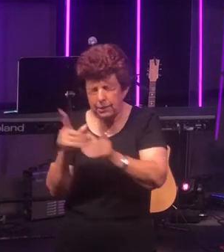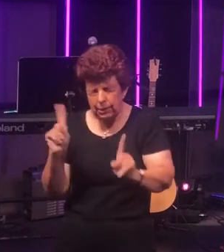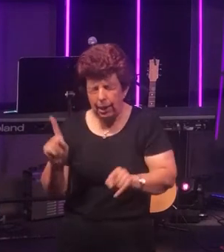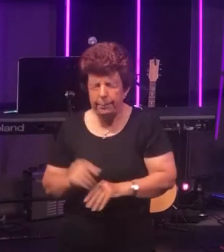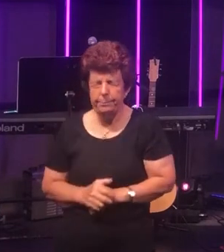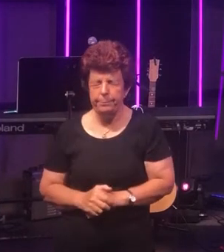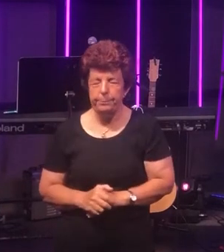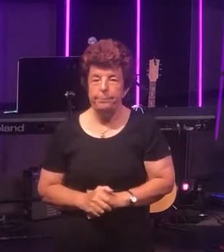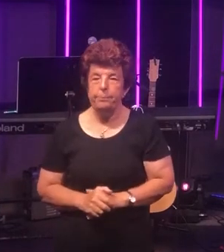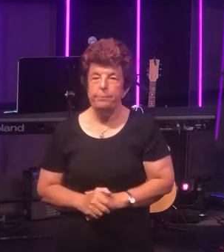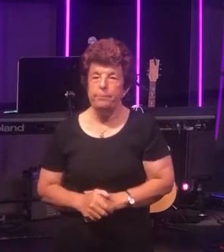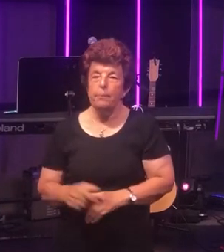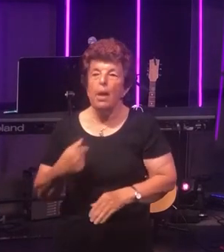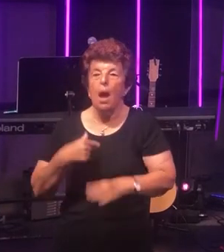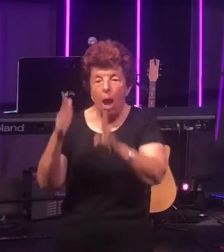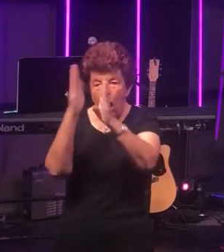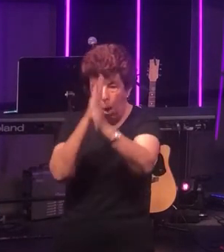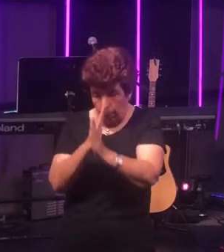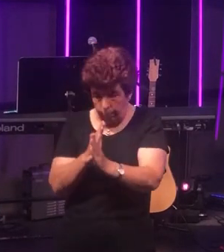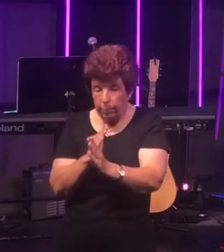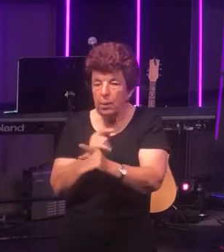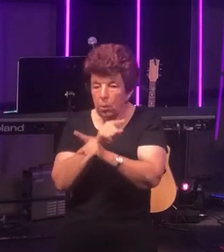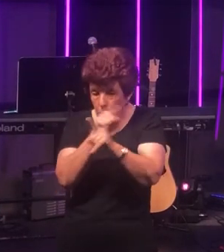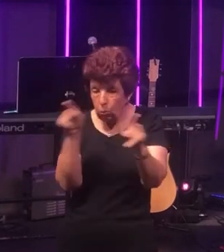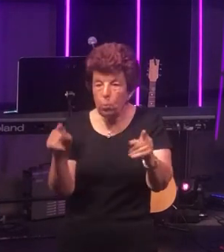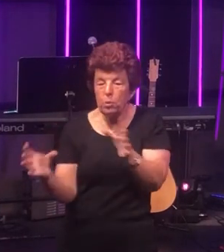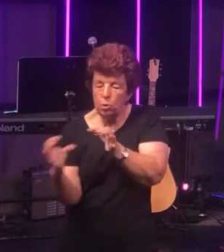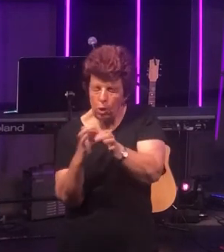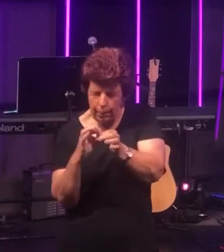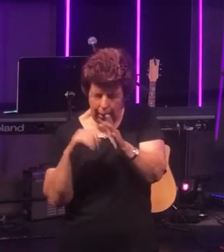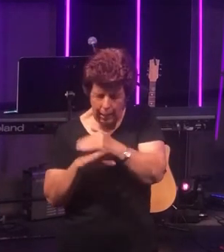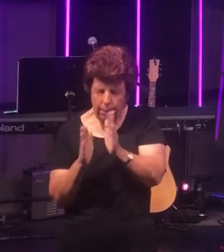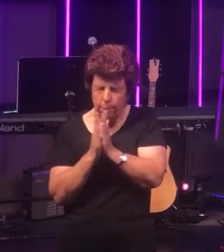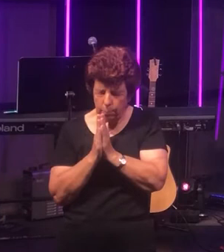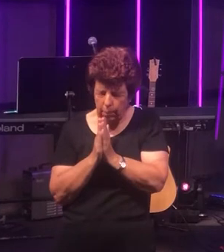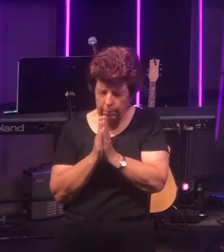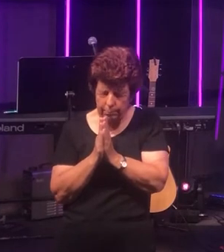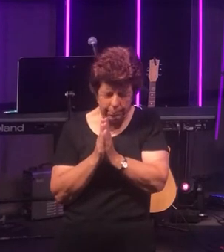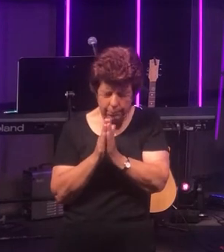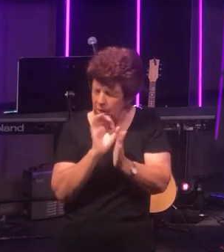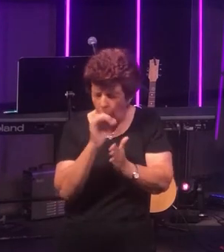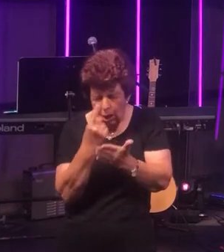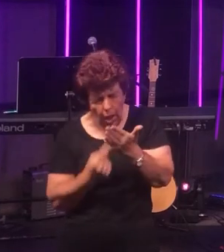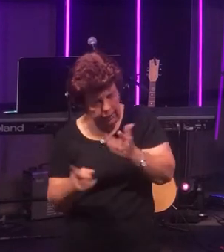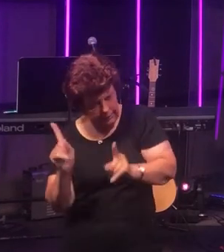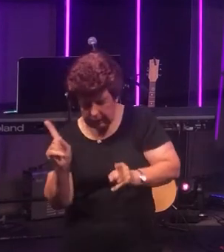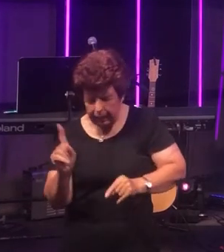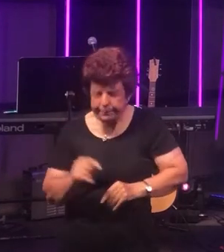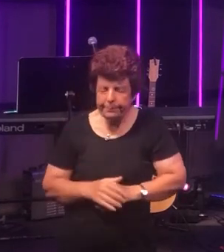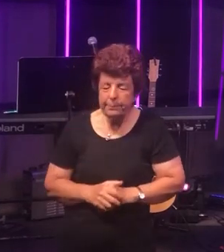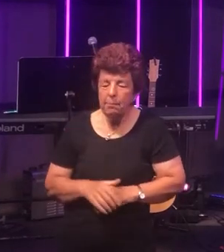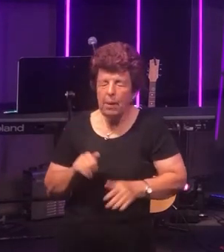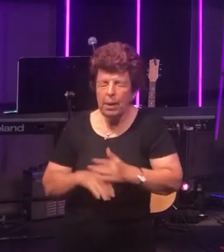I hope that you will join me in prayer - not just today - but in your regular prayer